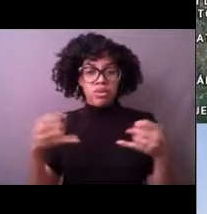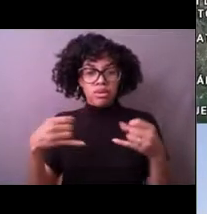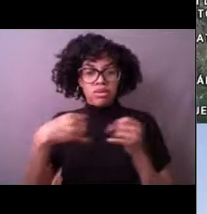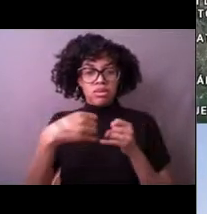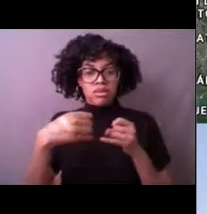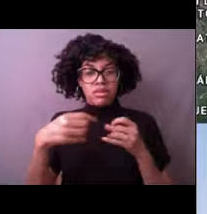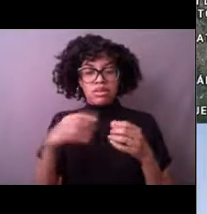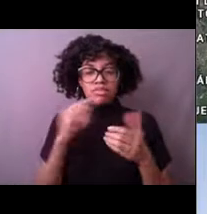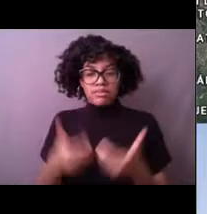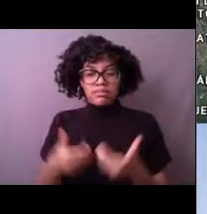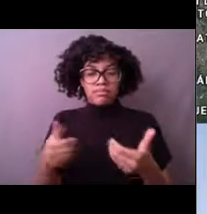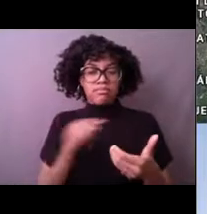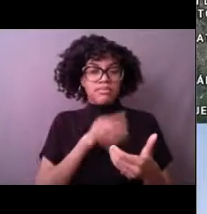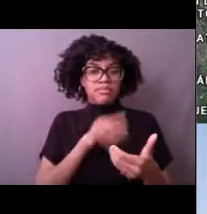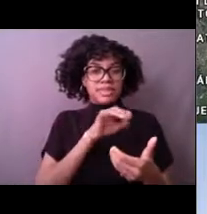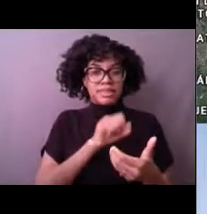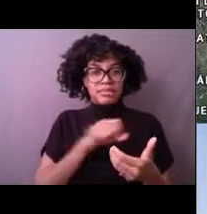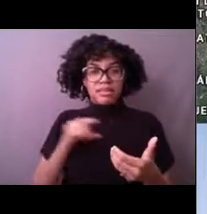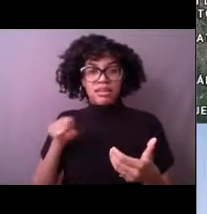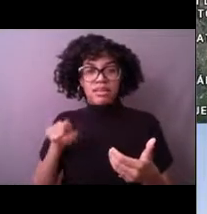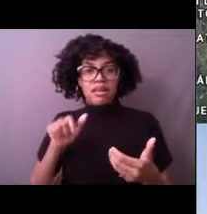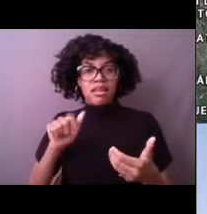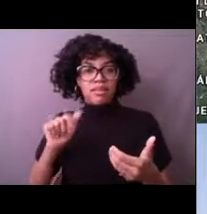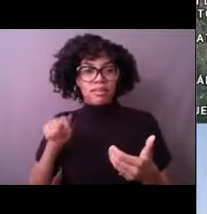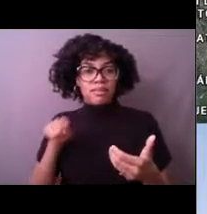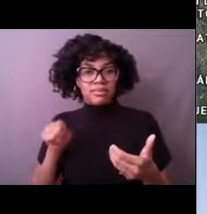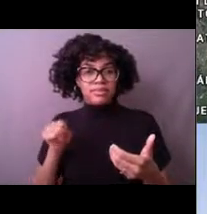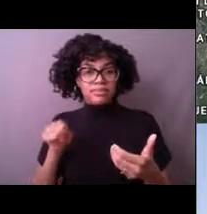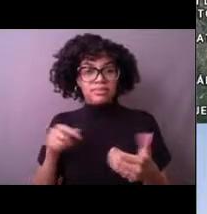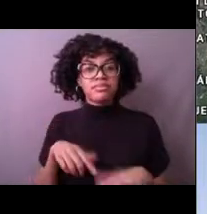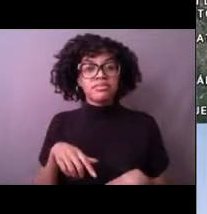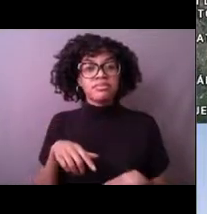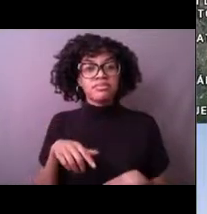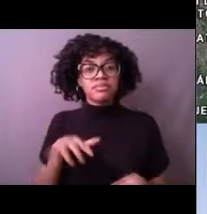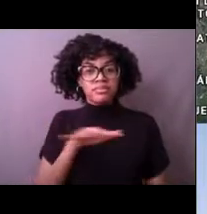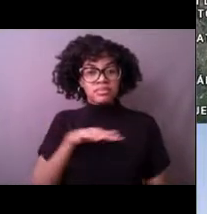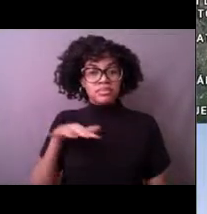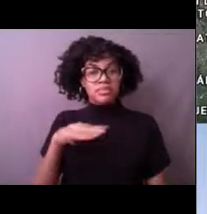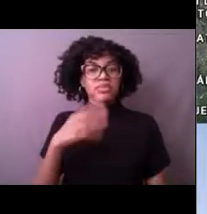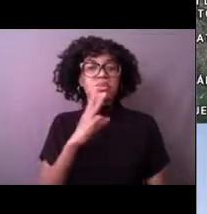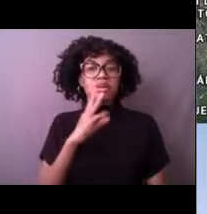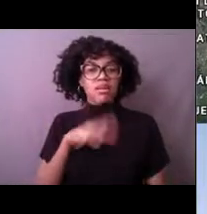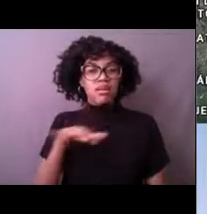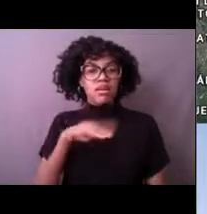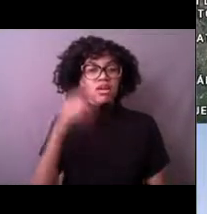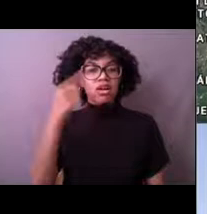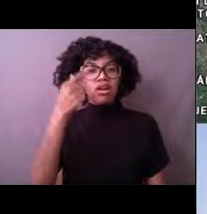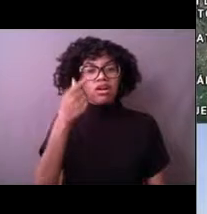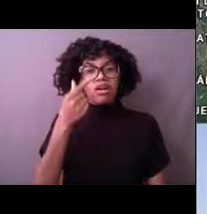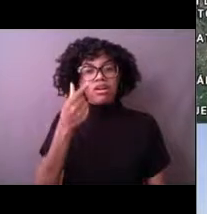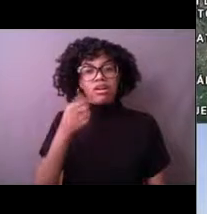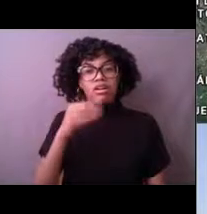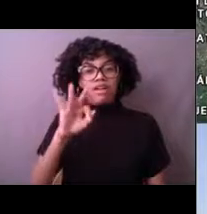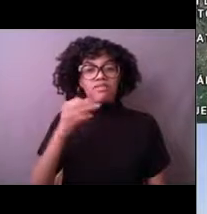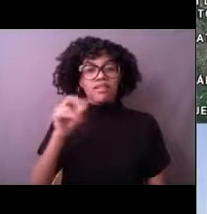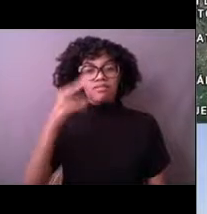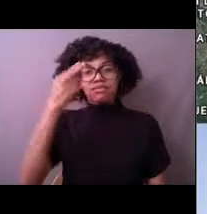Excuse me, along the Gulf Coast of the Gulf of Mexico. And you see the picture on the right hand side? That's our facility.